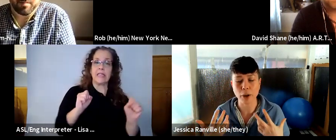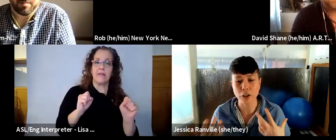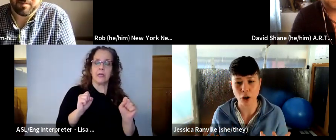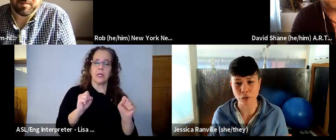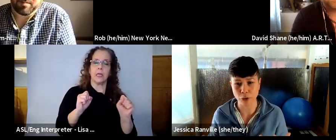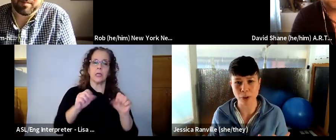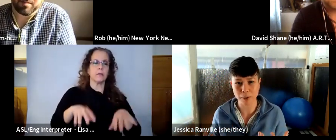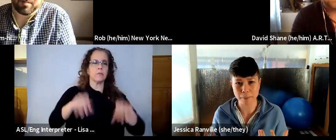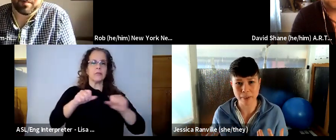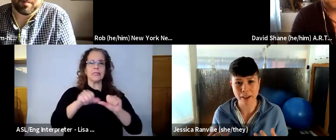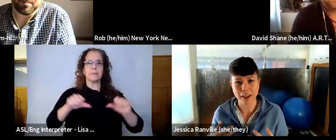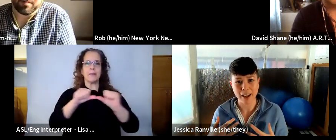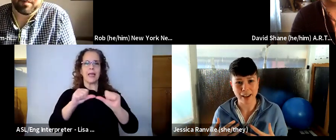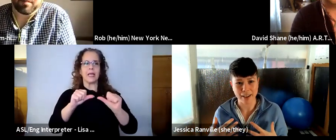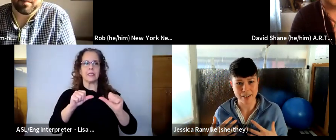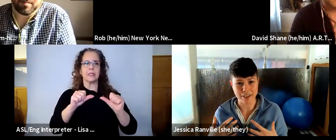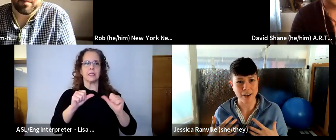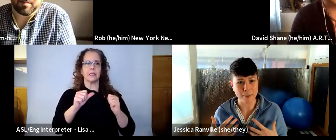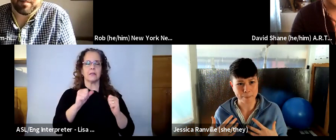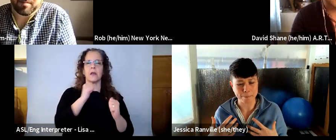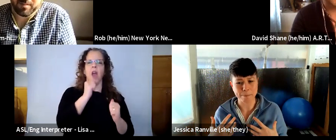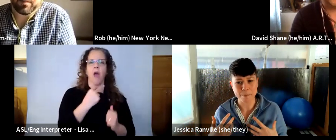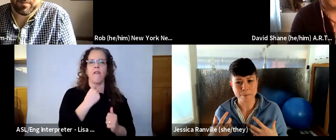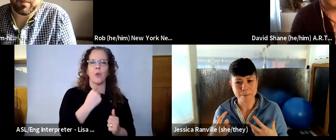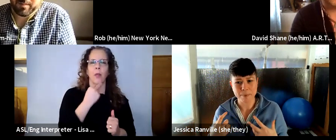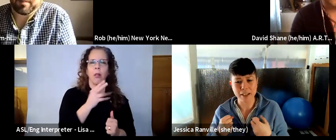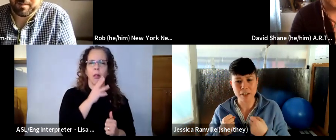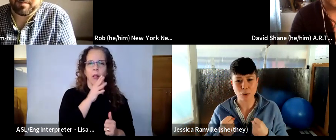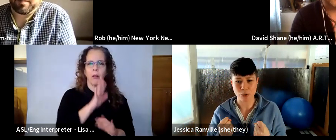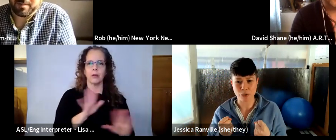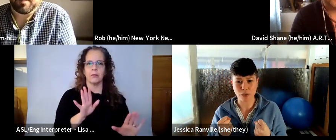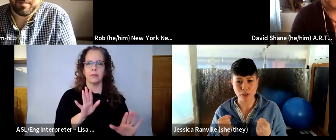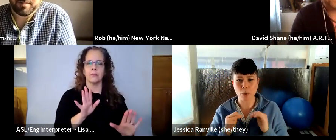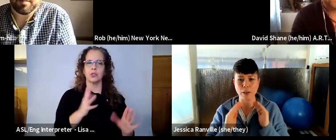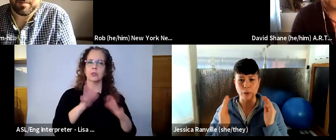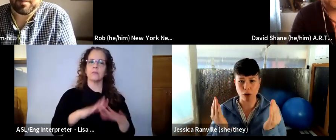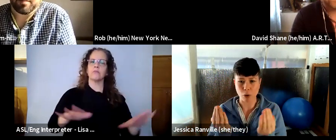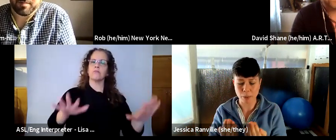quite nonverbal. And it's sort of a way that we can all be in